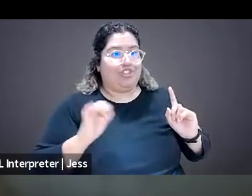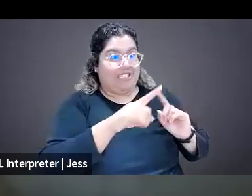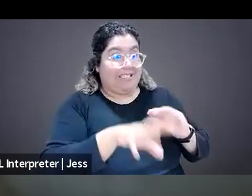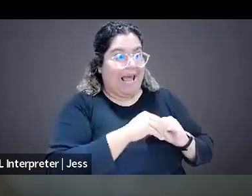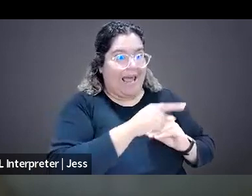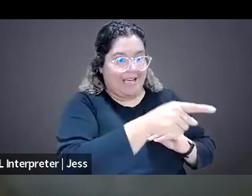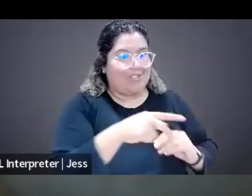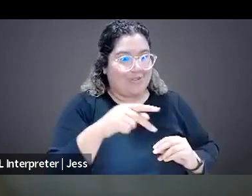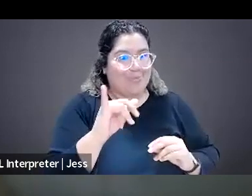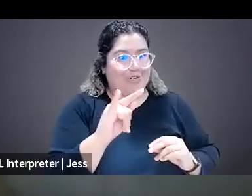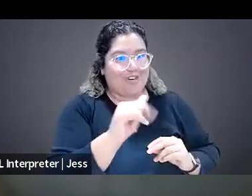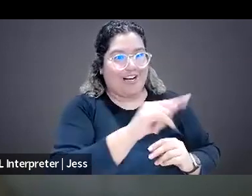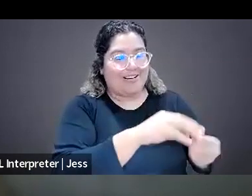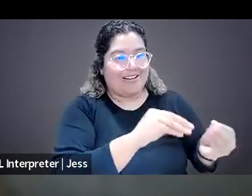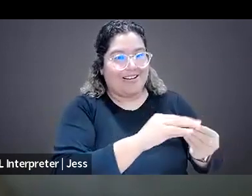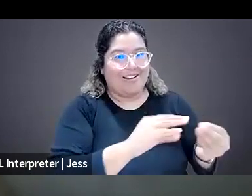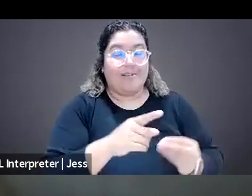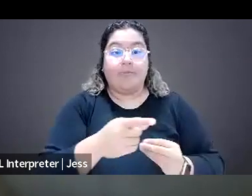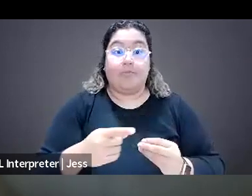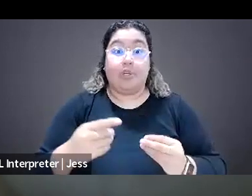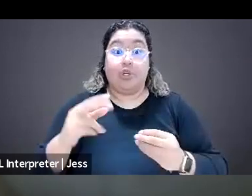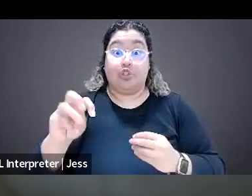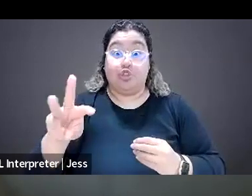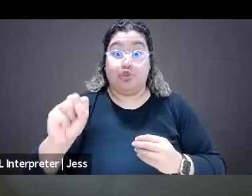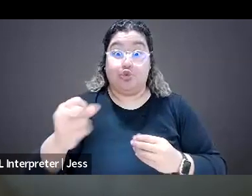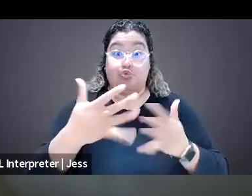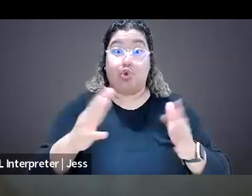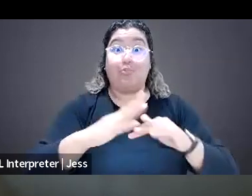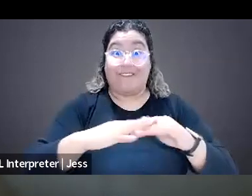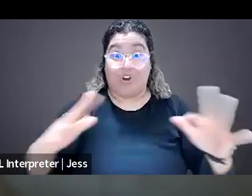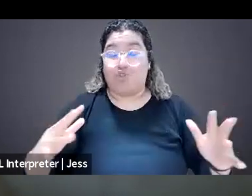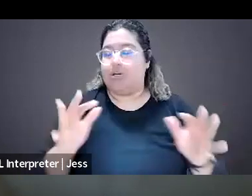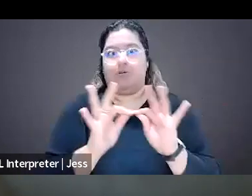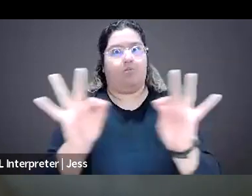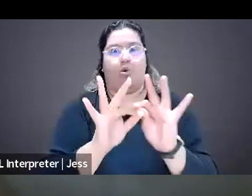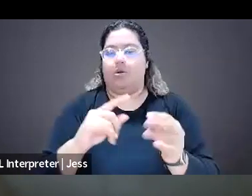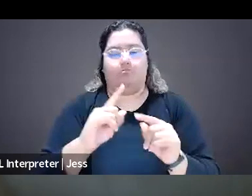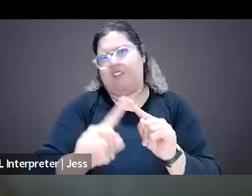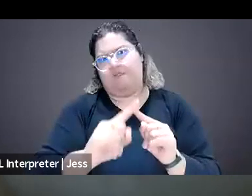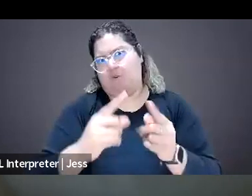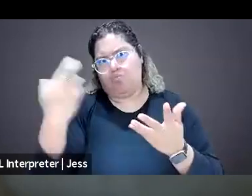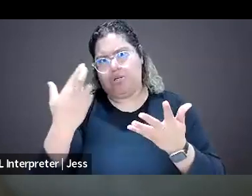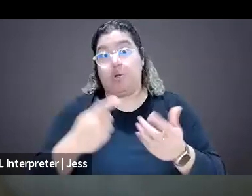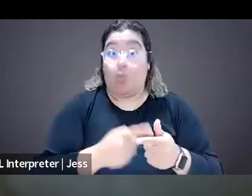the diversity in the newsroom is something really, really important for several reasons. One of them is what you were talking about now.